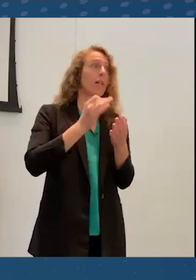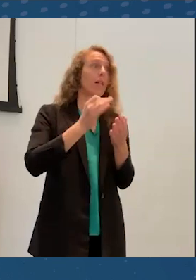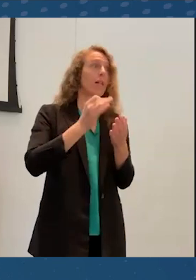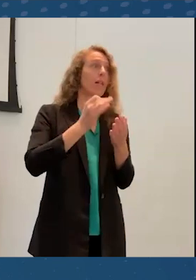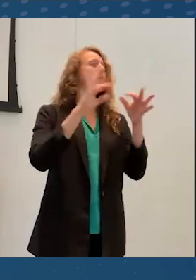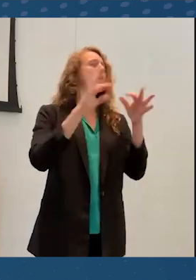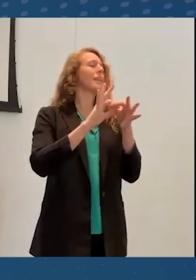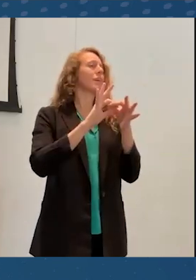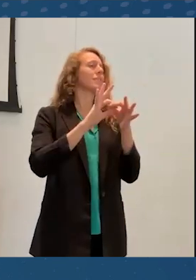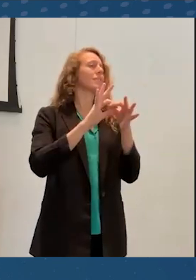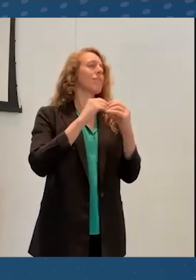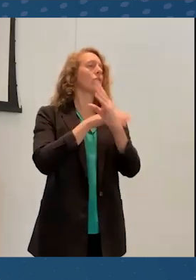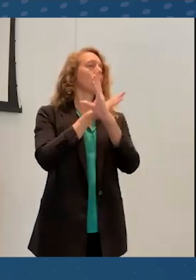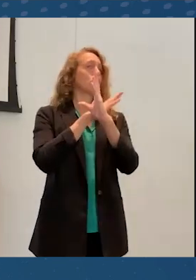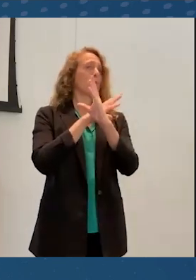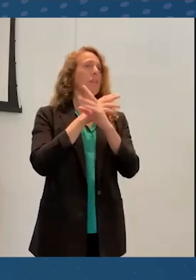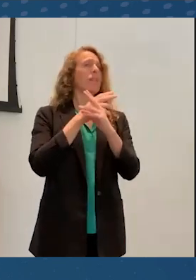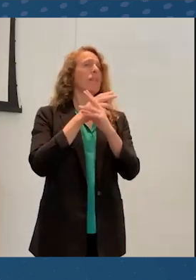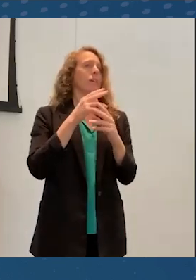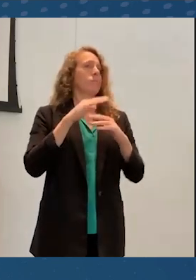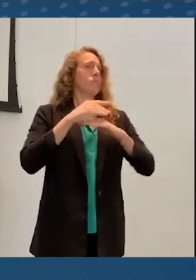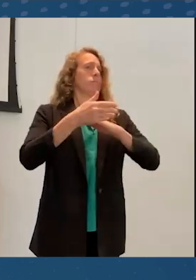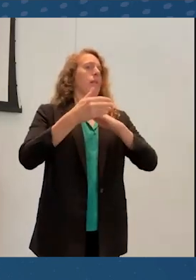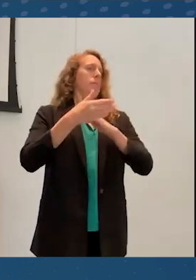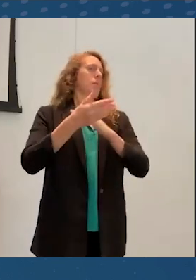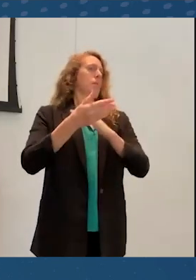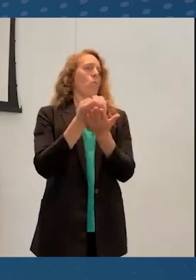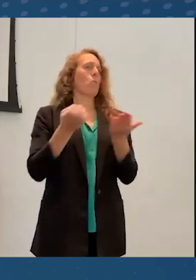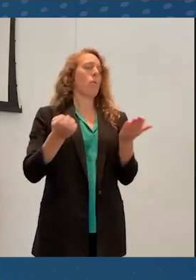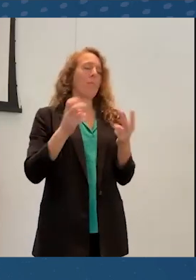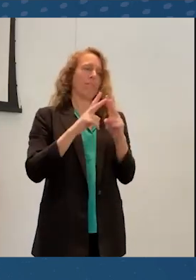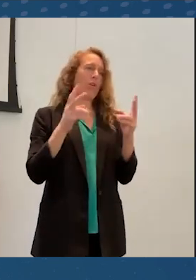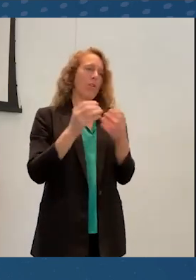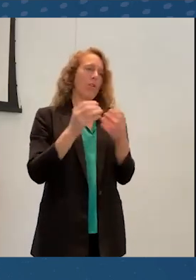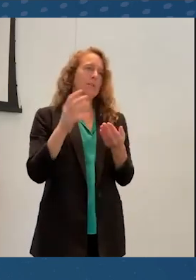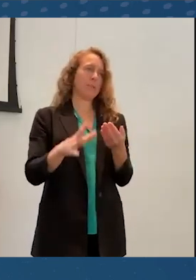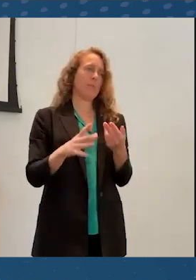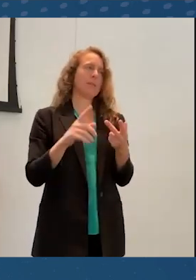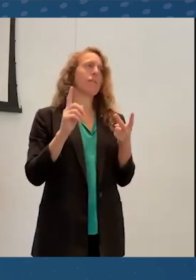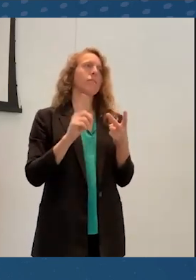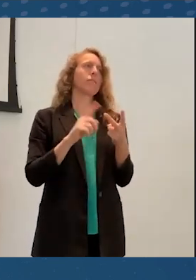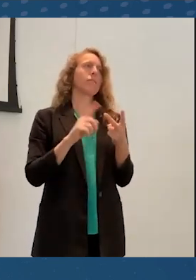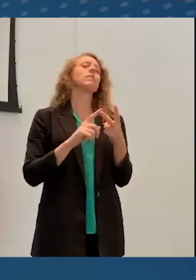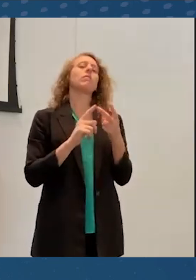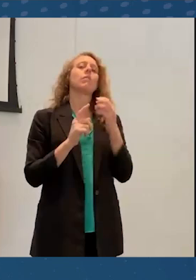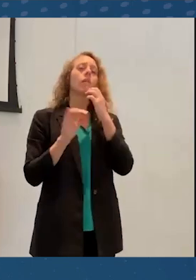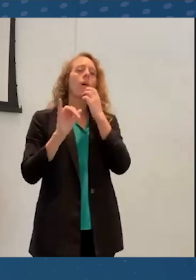the hardware can be very expensive as well as being inaccessible. There are disparities in infrastructure,